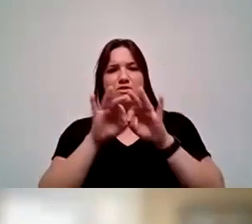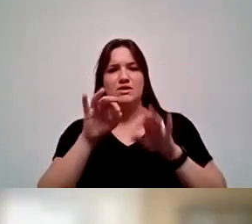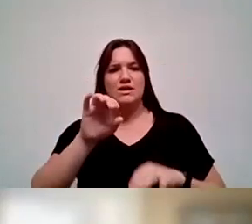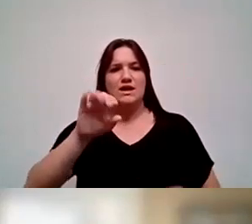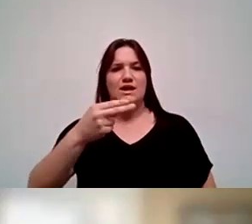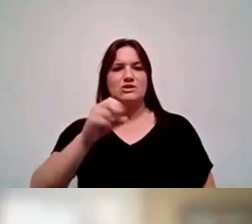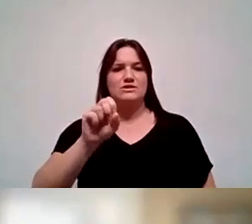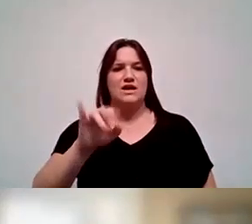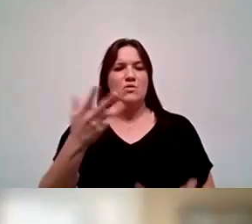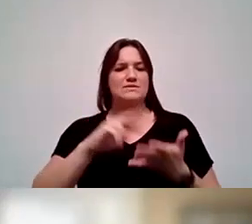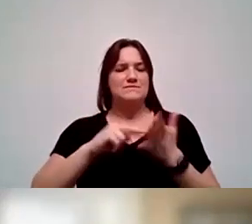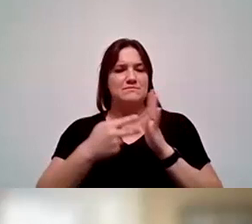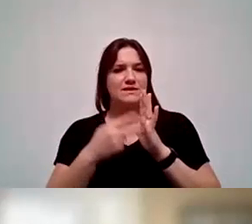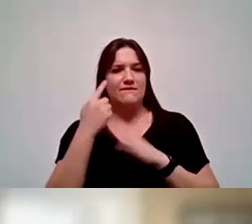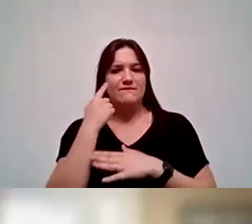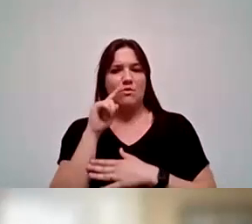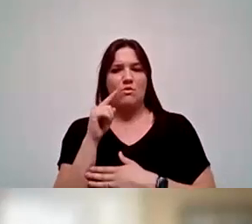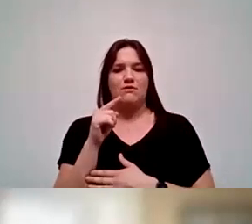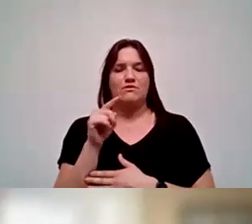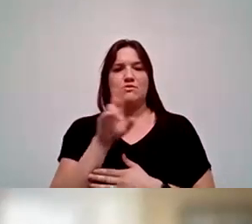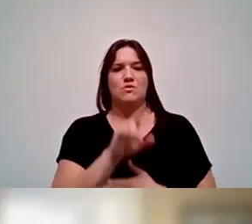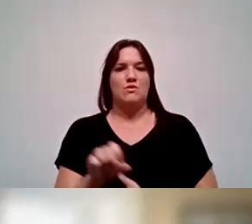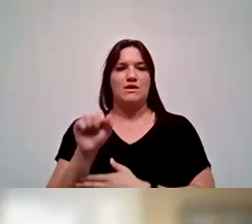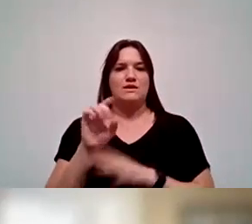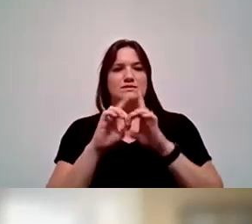What that means in terms of the United States Department of Education.